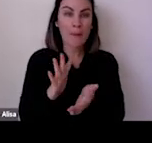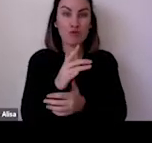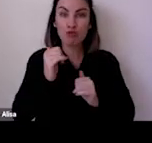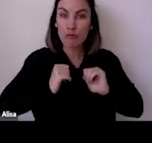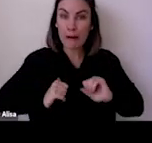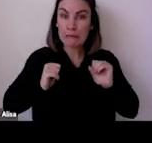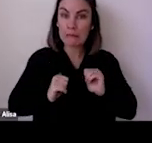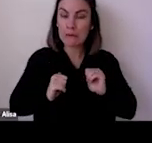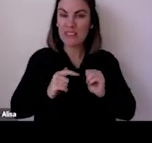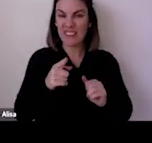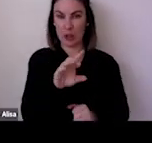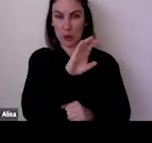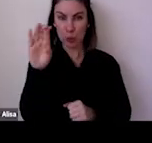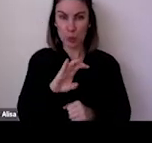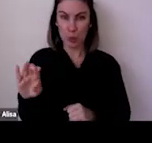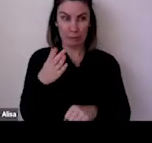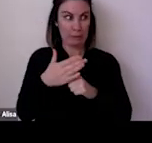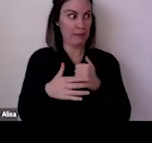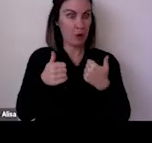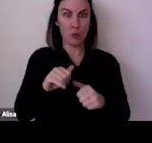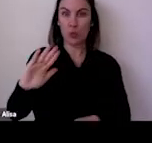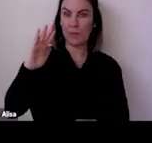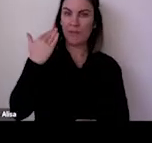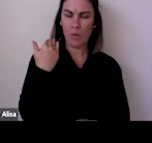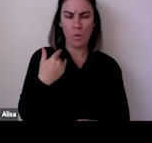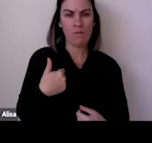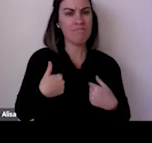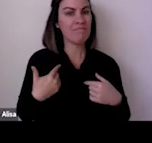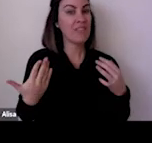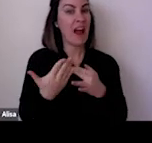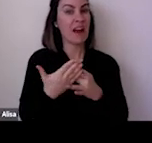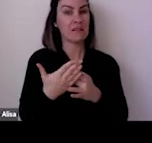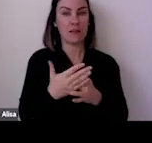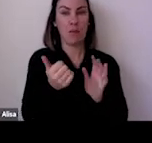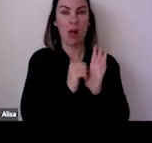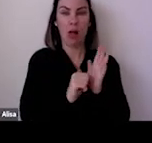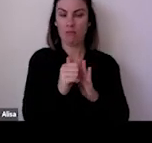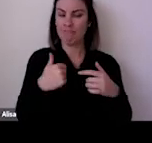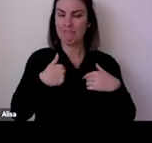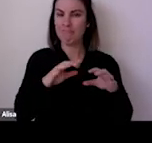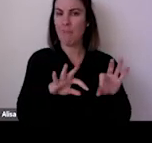The data that came in last week showed 40% of US audiences would only attend a performance